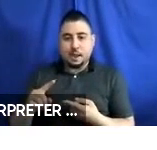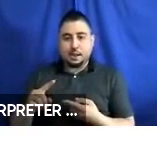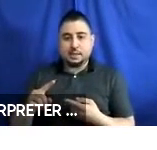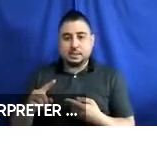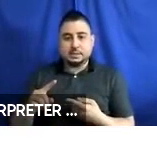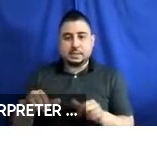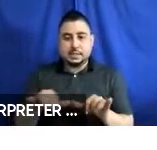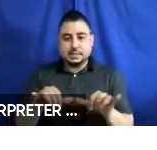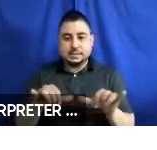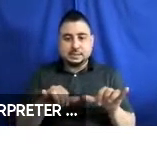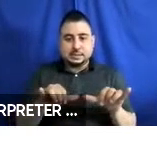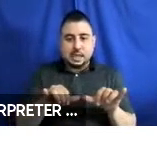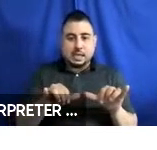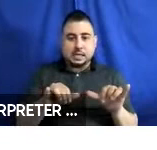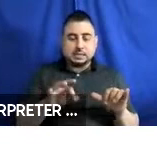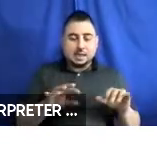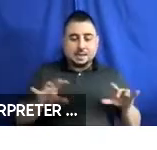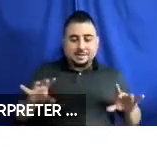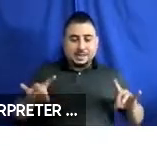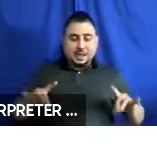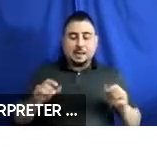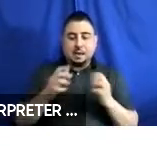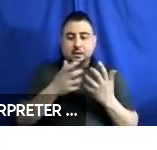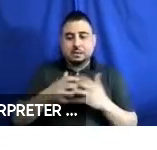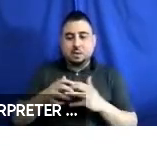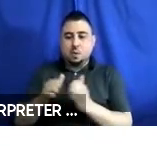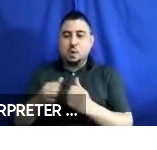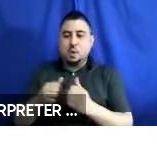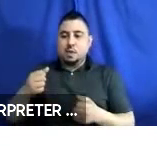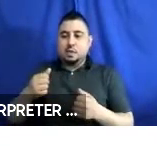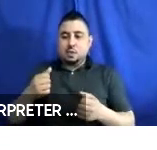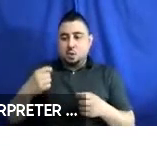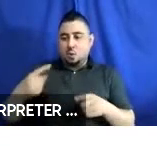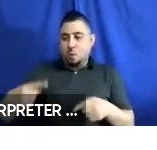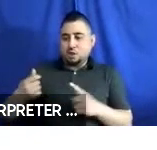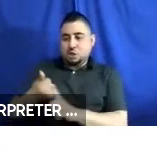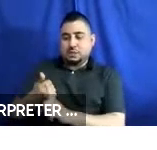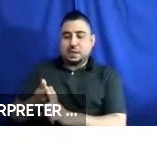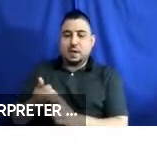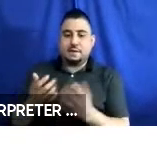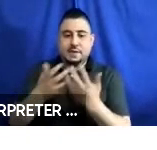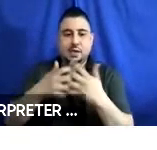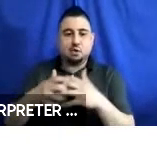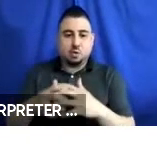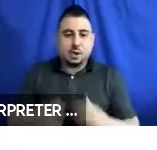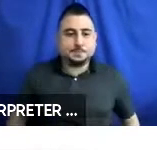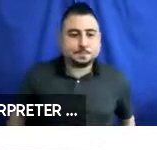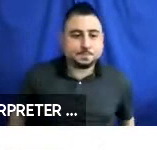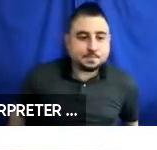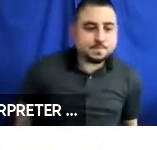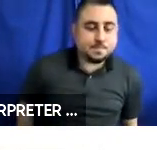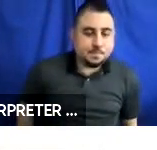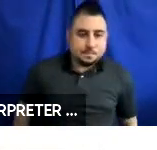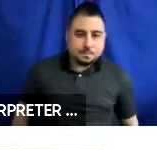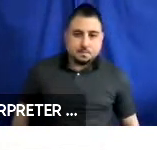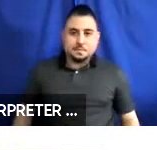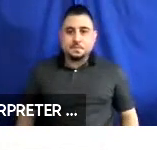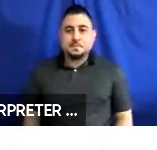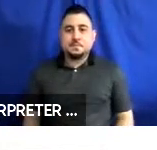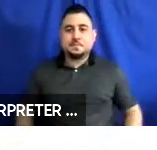of the attachments and make them more integrated with the design of the wheelchair. Next slide.